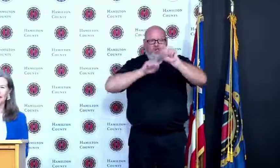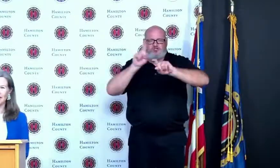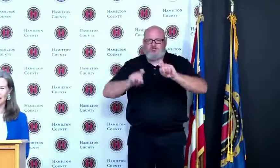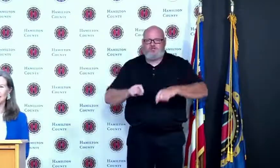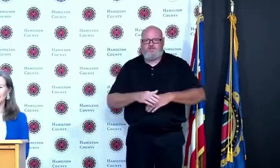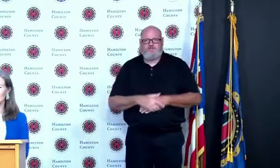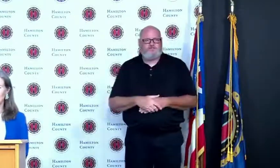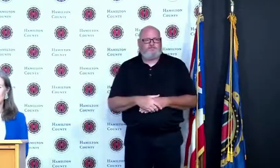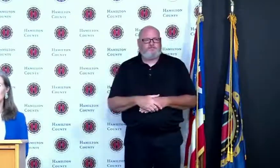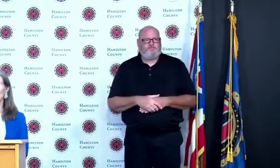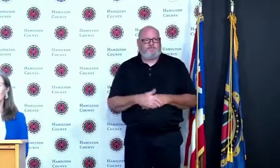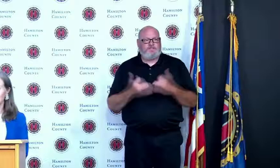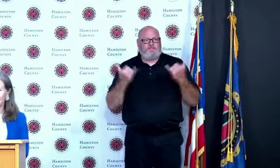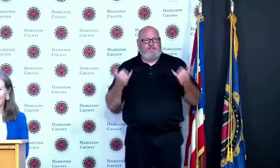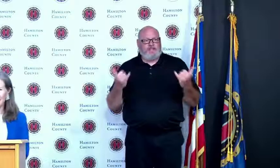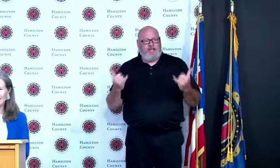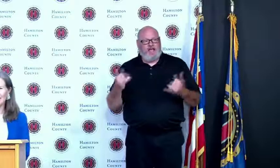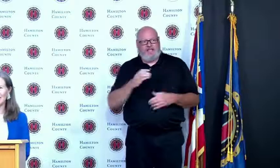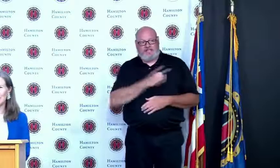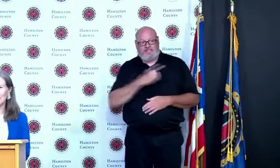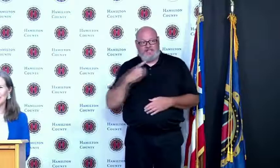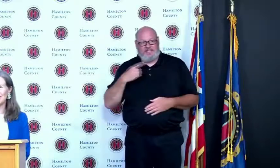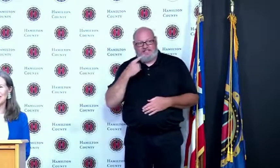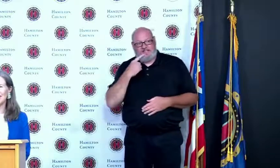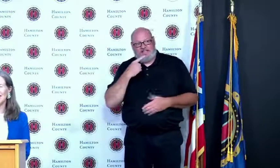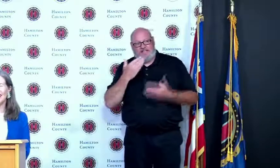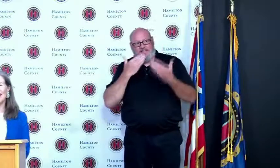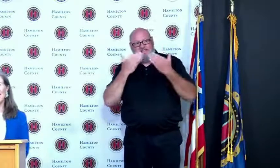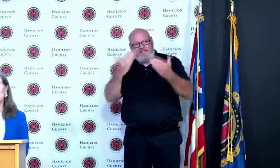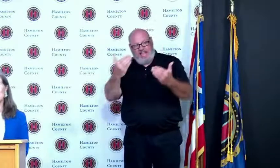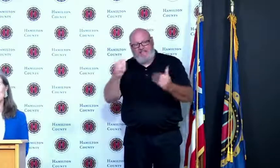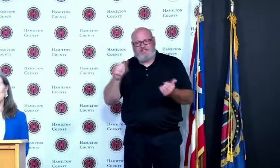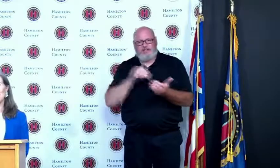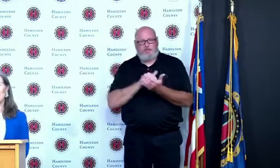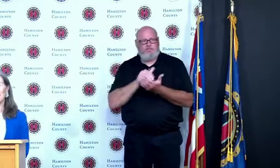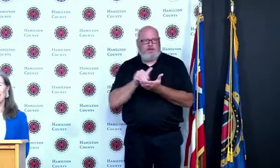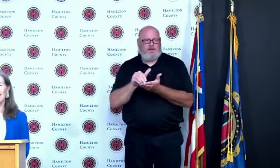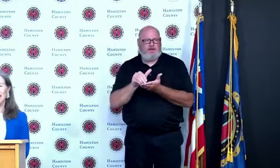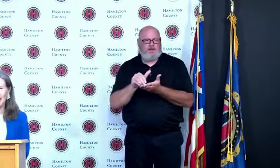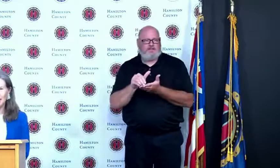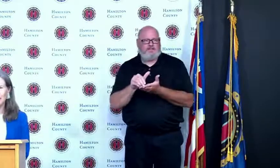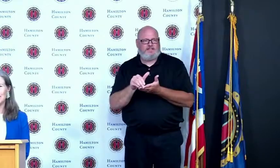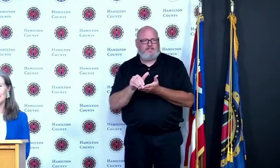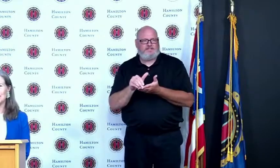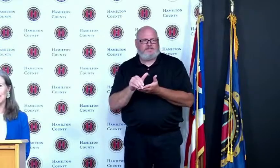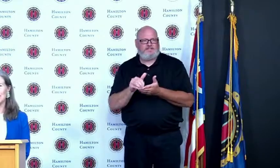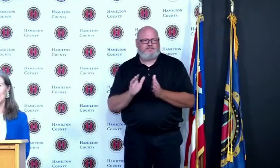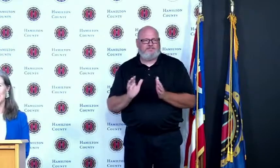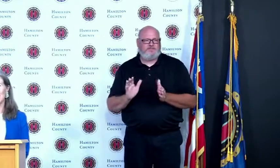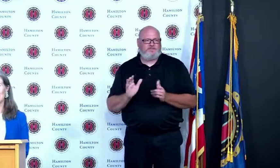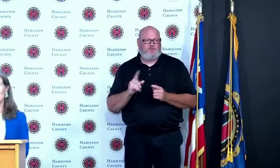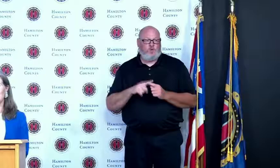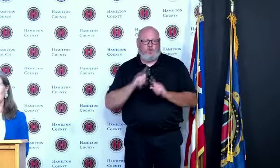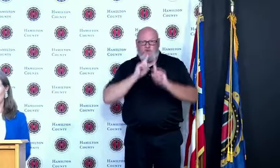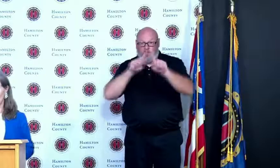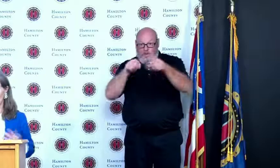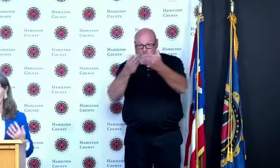thanks thanks a million to the reporters could not have done this without you you have been so